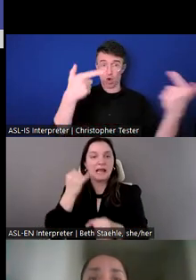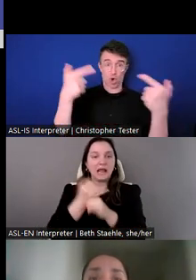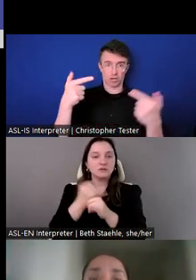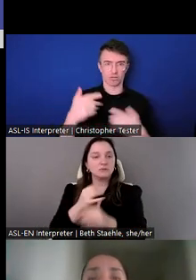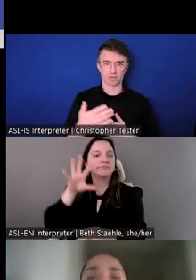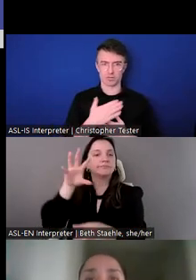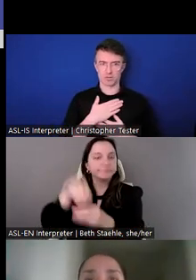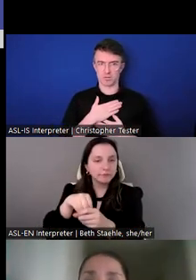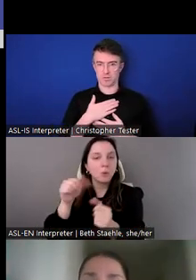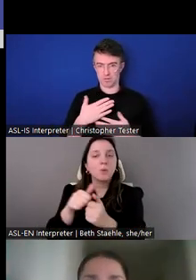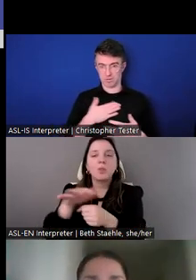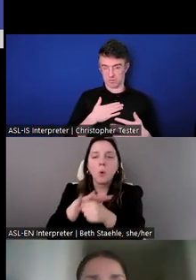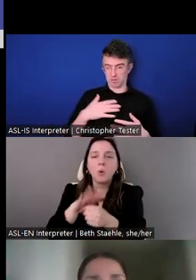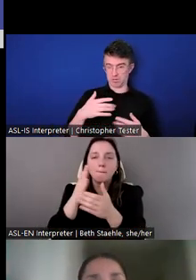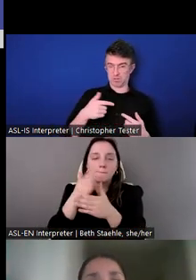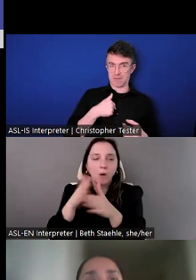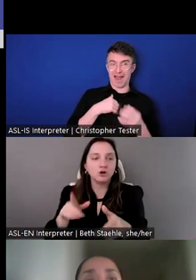and resolve violent conflict.